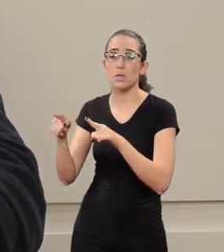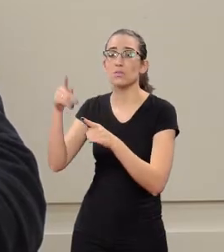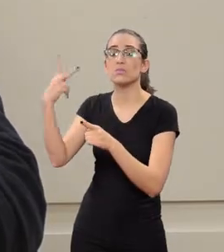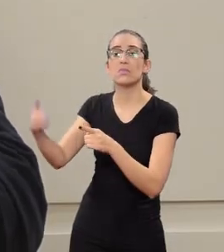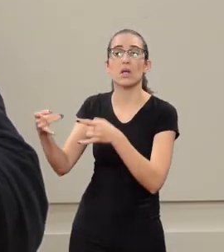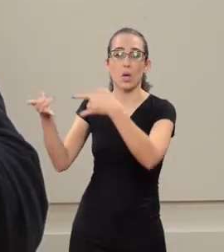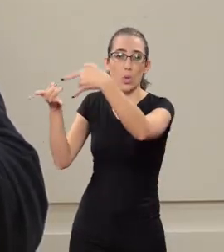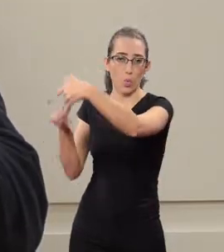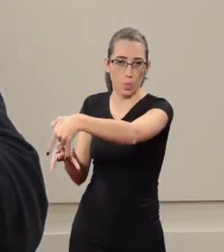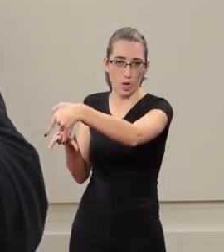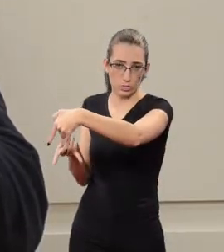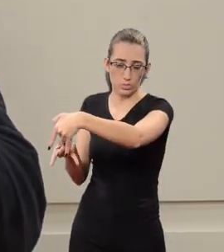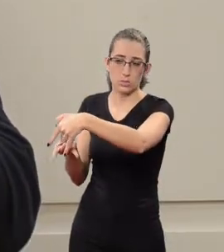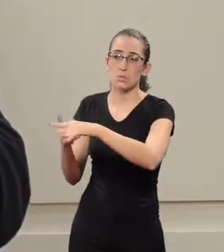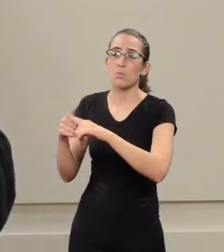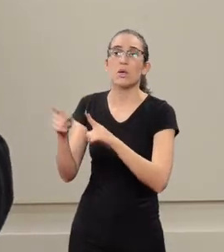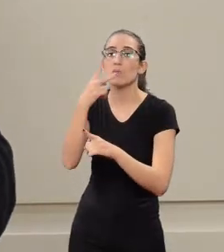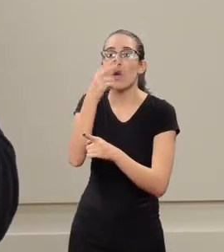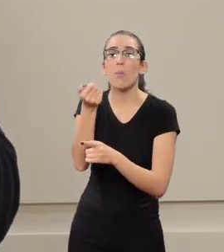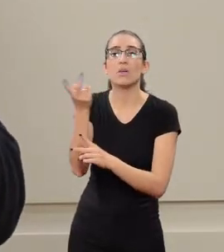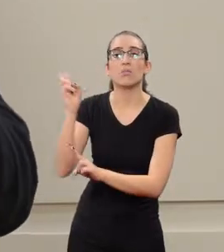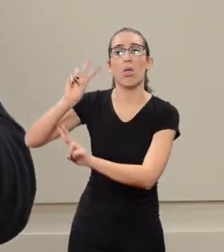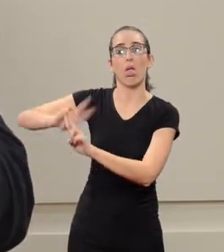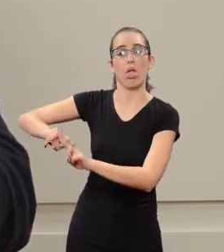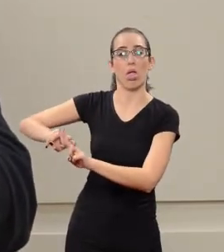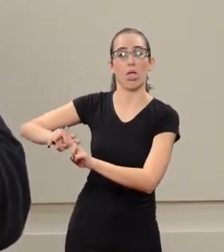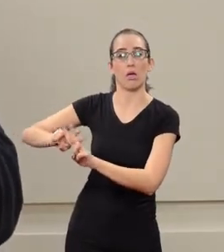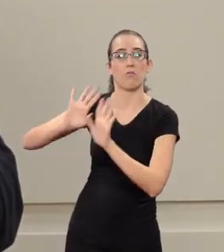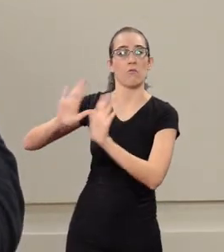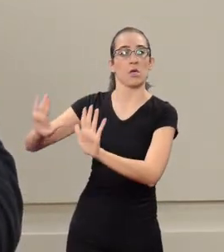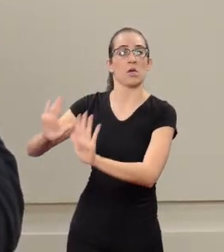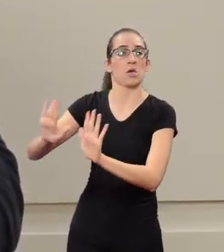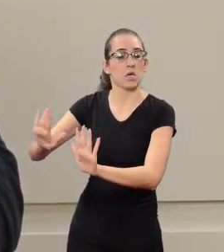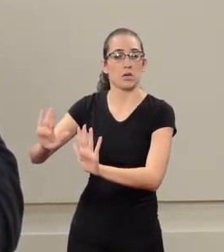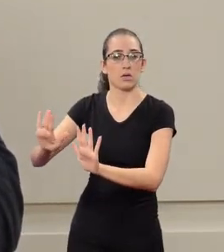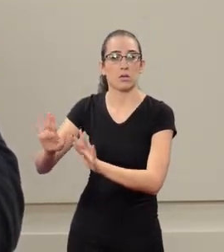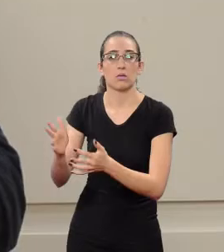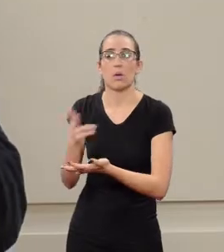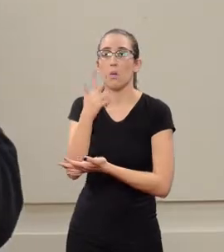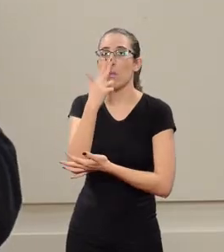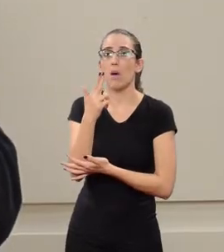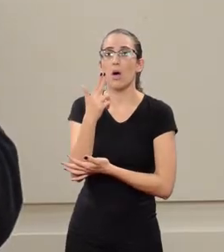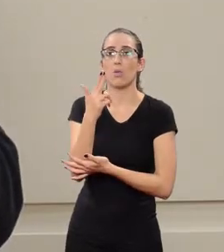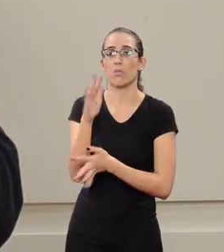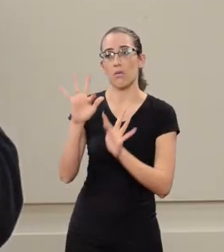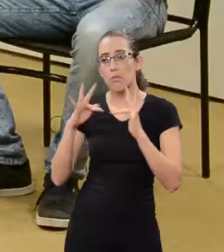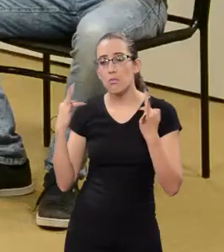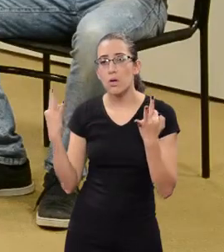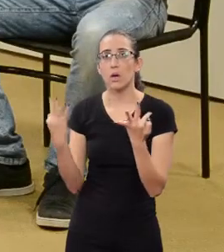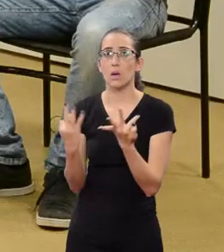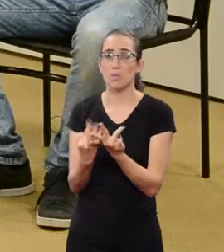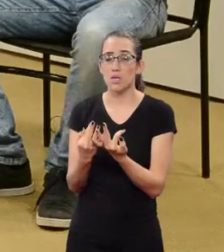but they were practically prisioners, confined. Their families